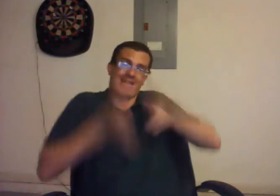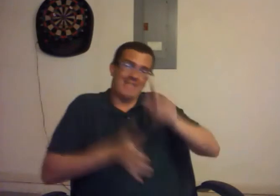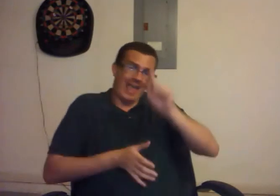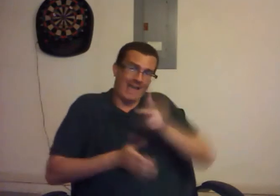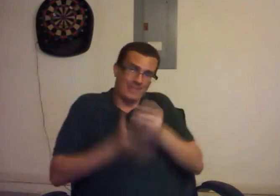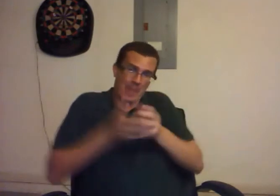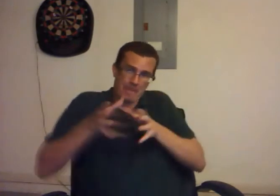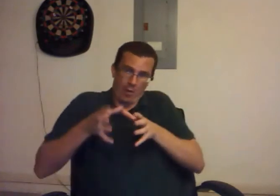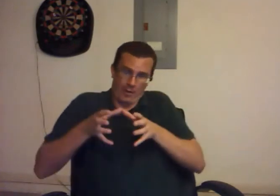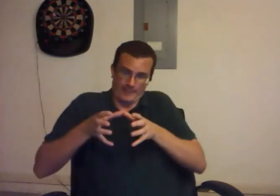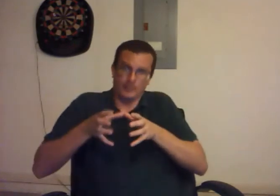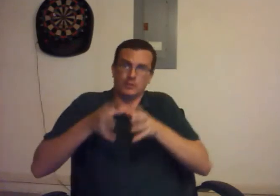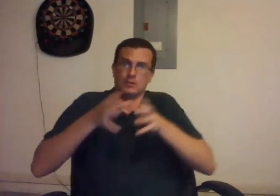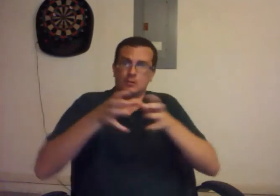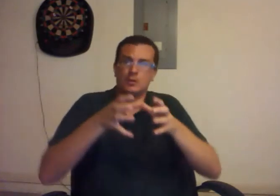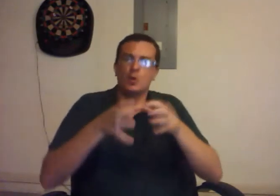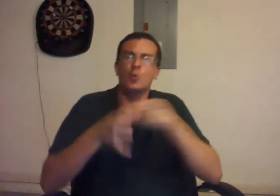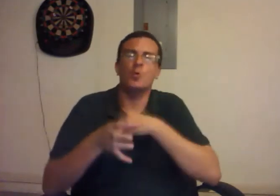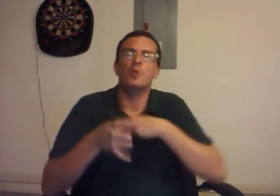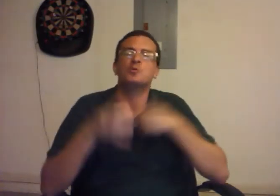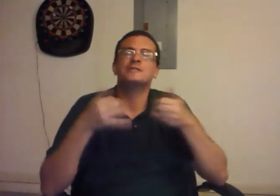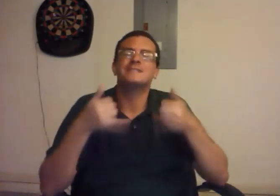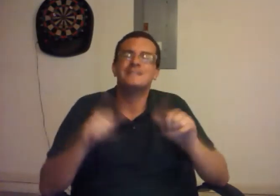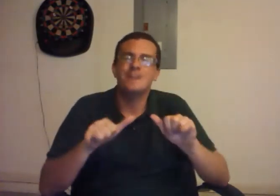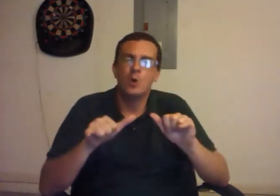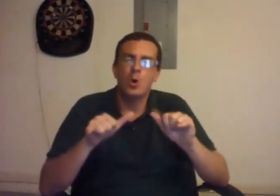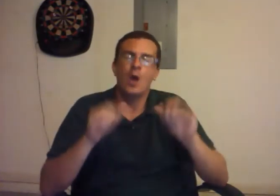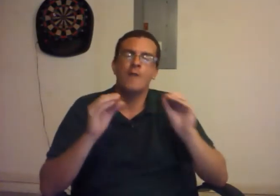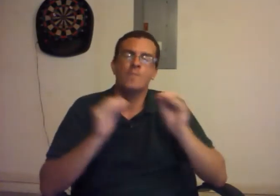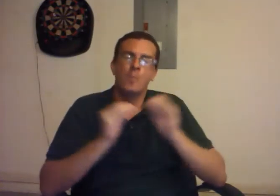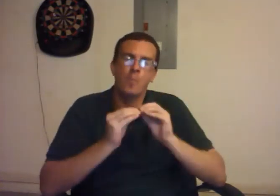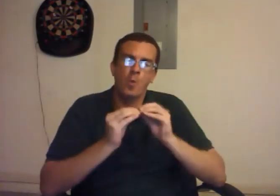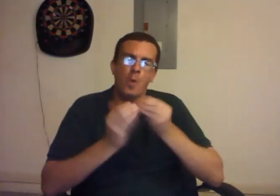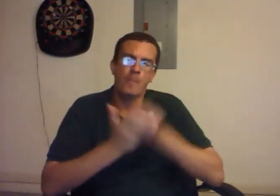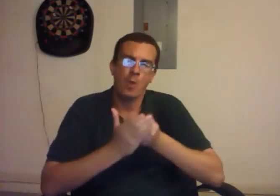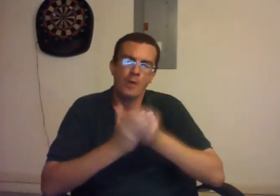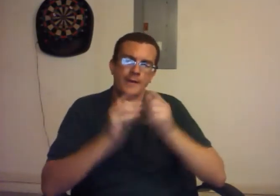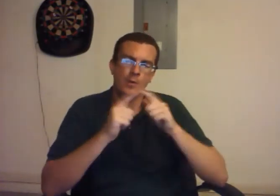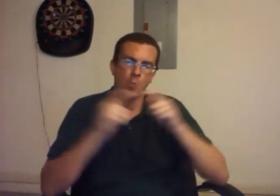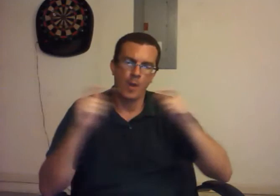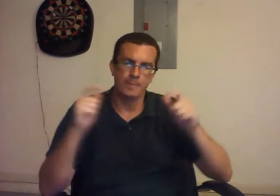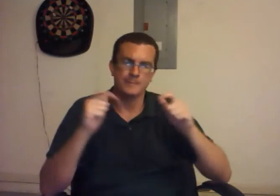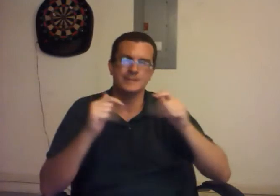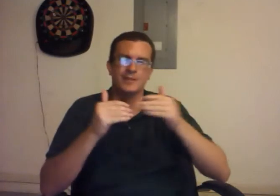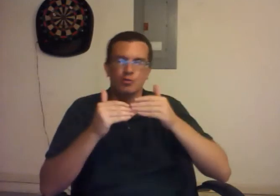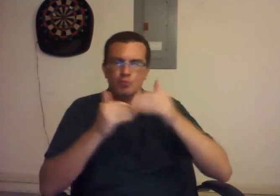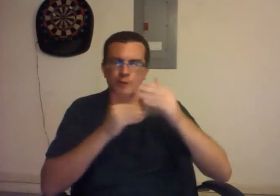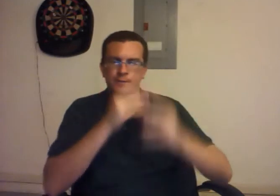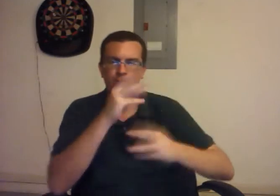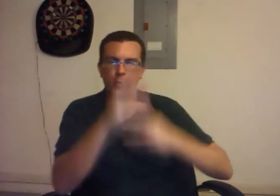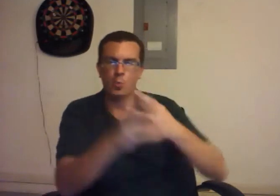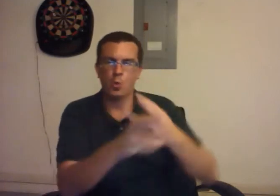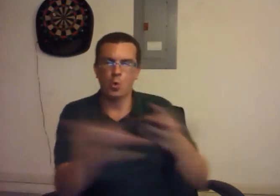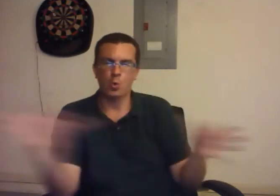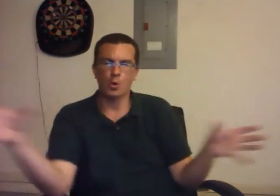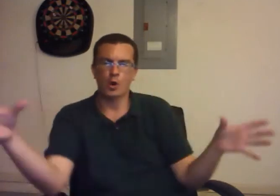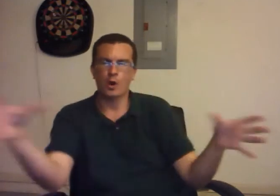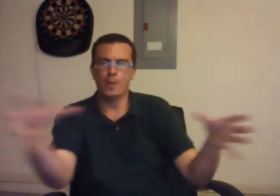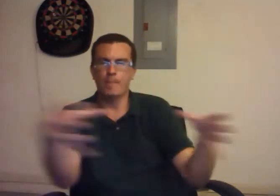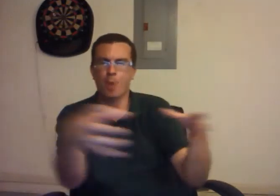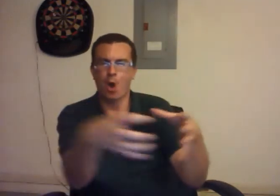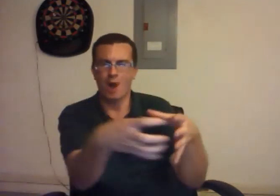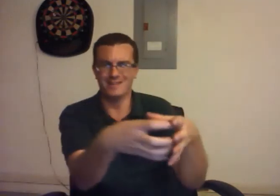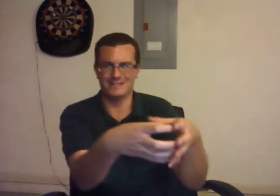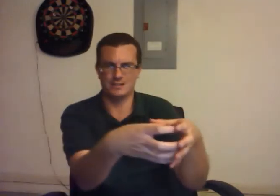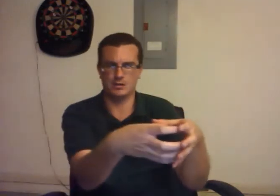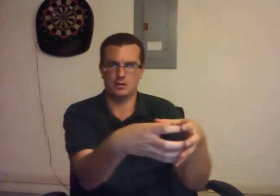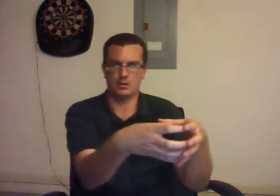the remaining half of the money in our defense budget would still be more than the rest of the world combined.